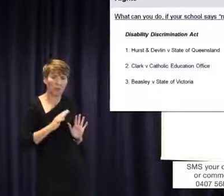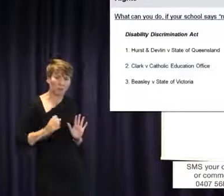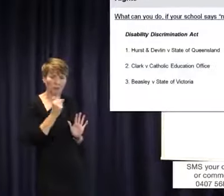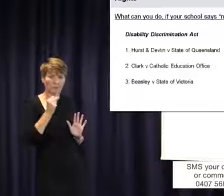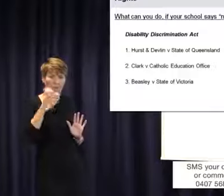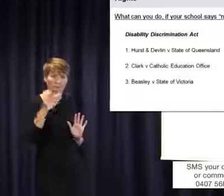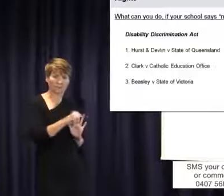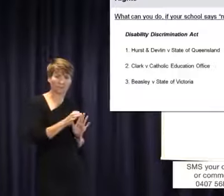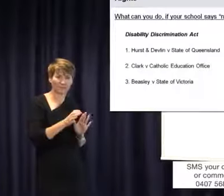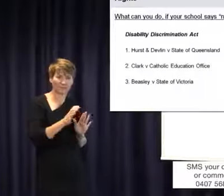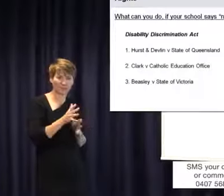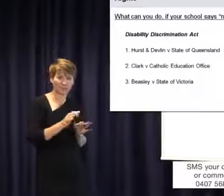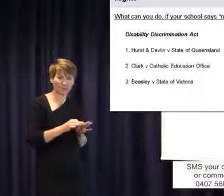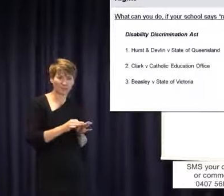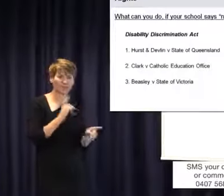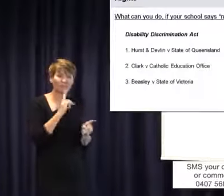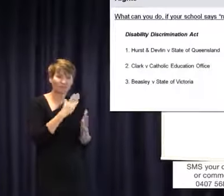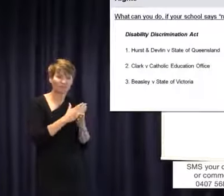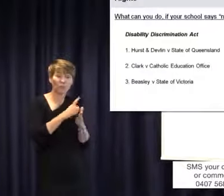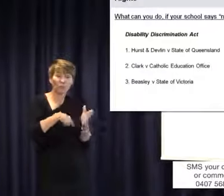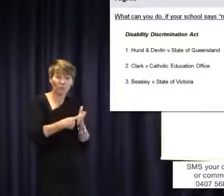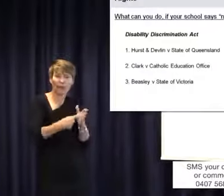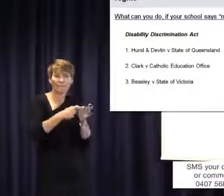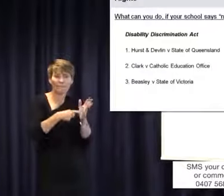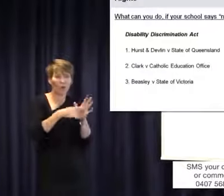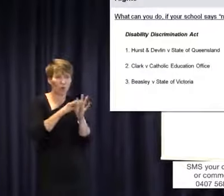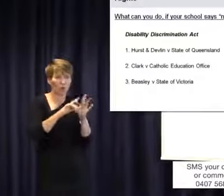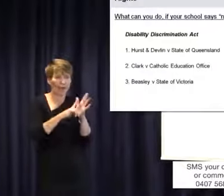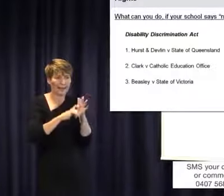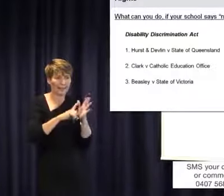it was discriminatory, it wasn't illegal. Then we appealed that decision to the full